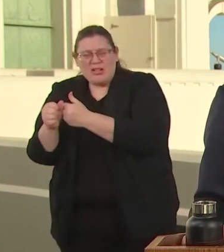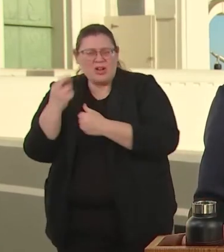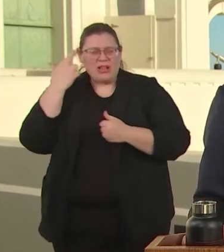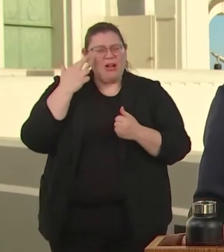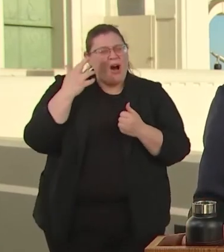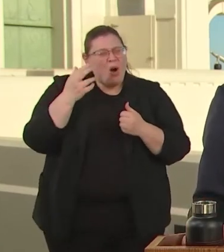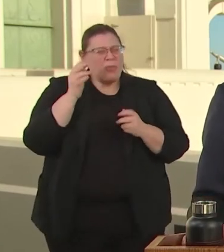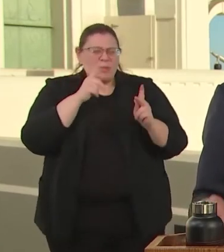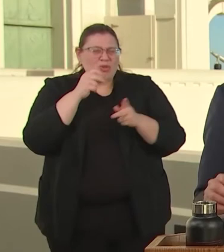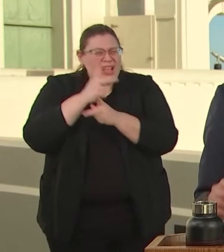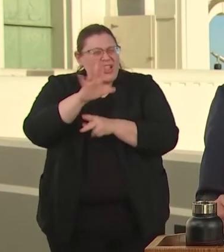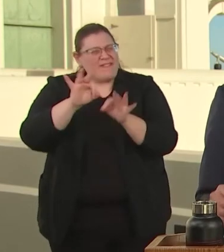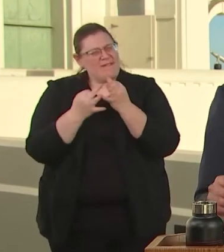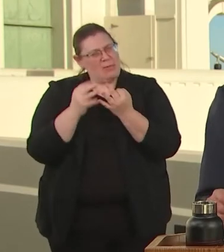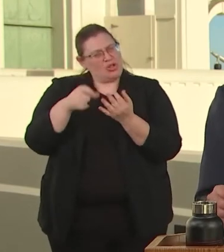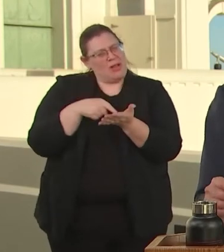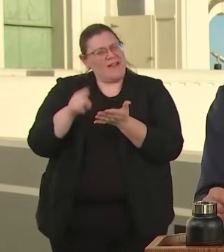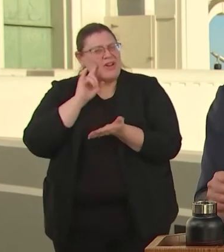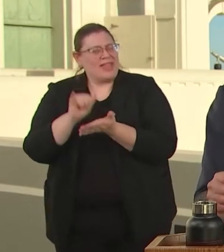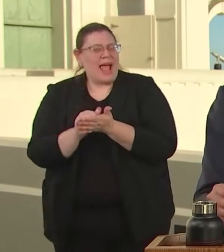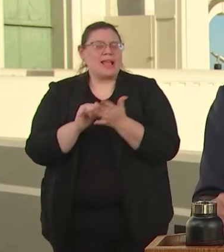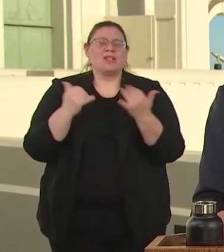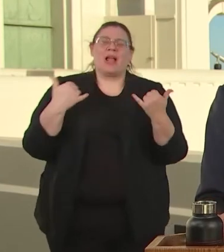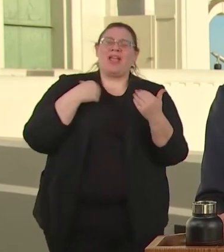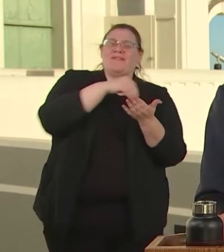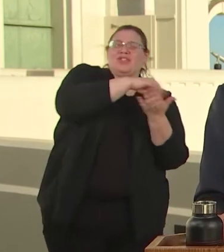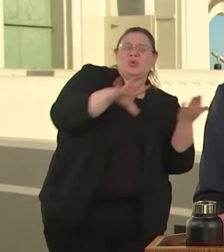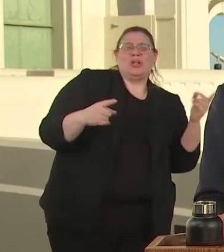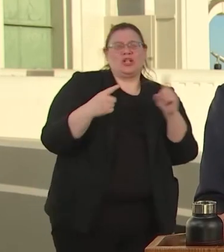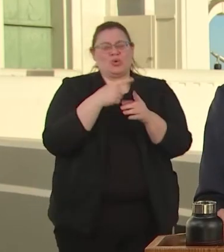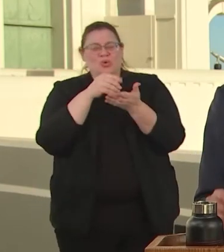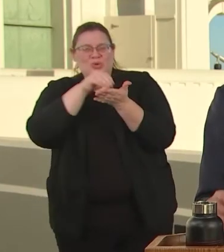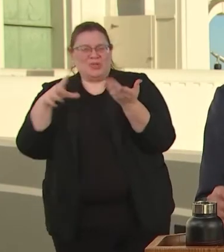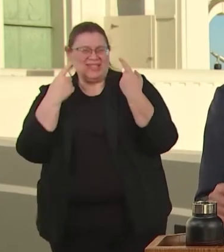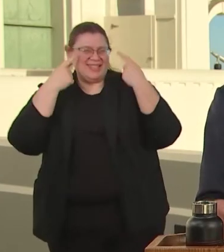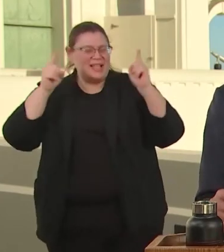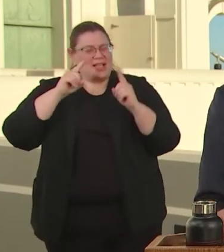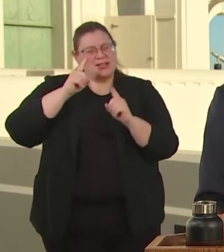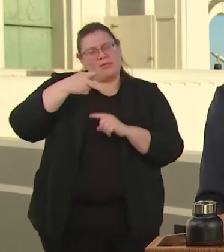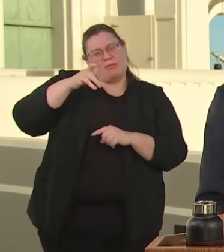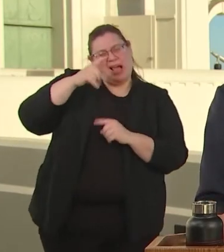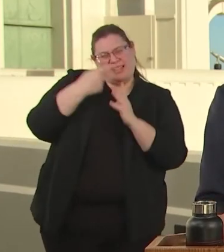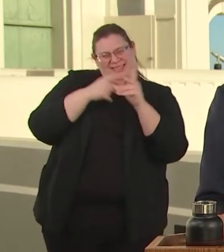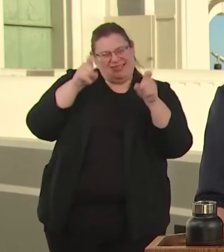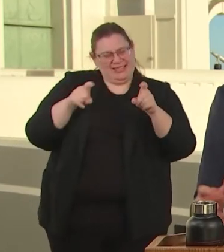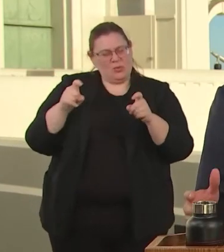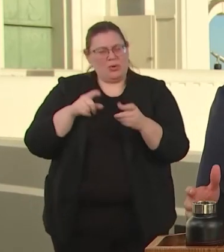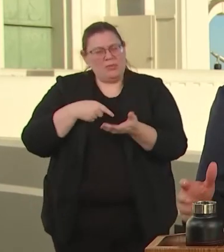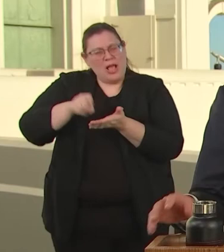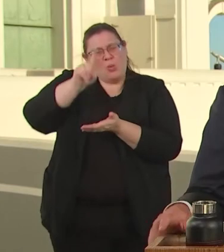OUR NEW STUDENT TO STUDENT SUCCESS PILOT WILL PAY 1,000 ANGELINOS TO TUTOR THEIR